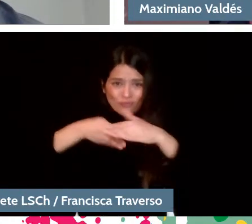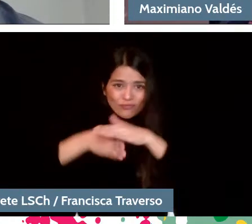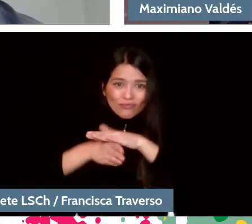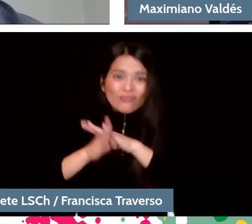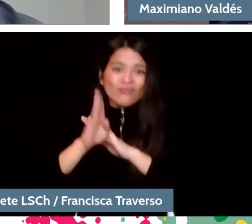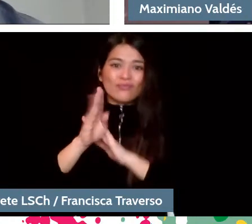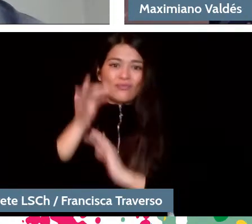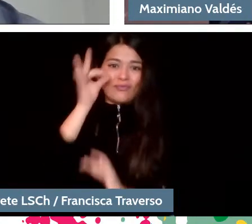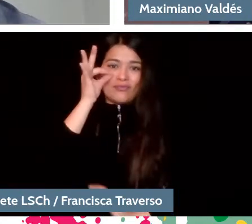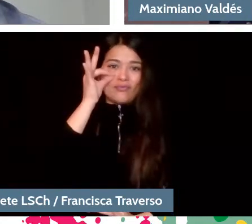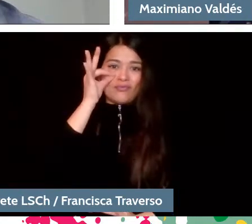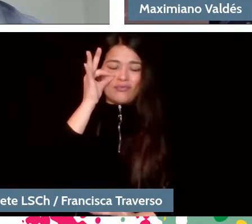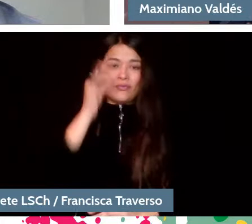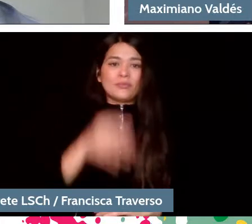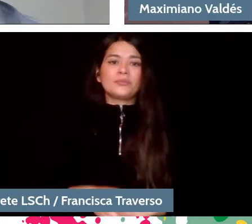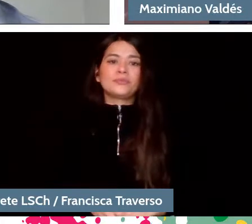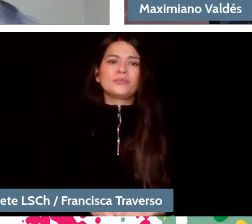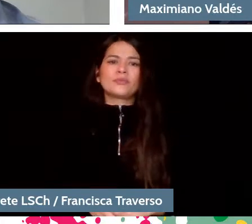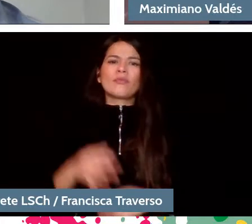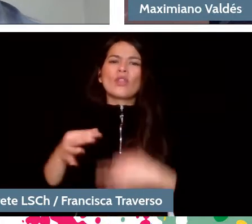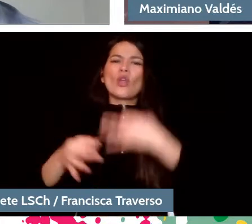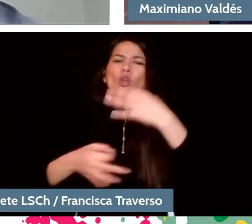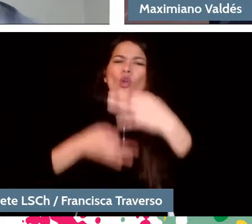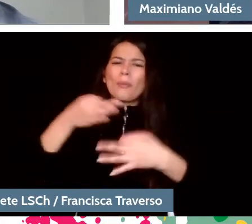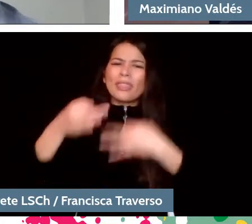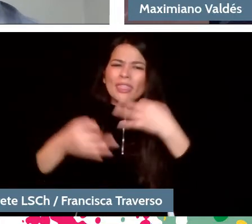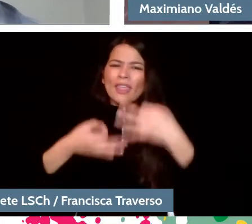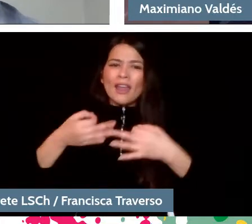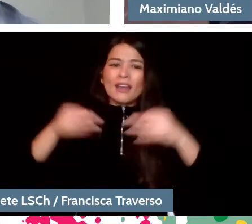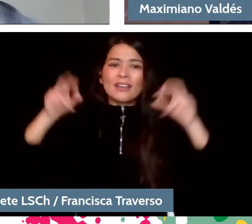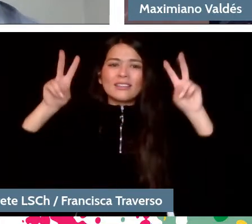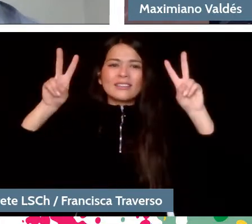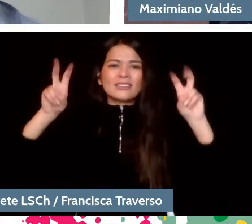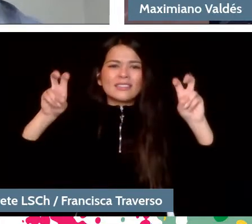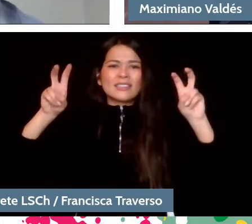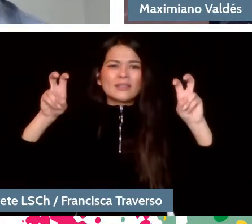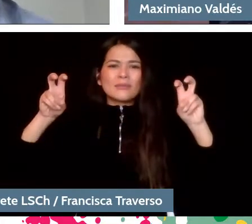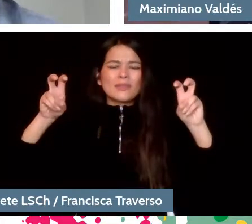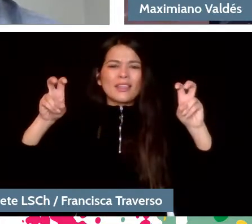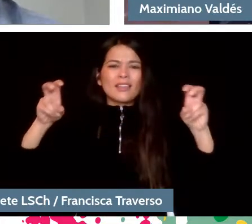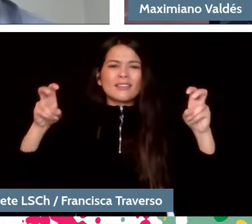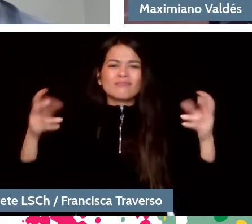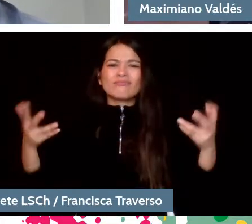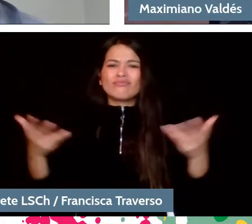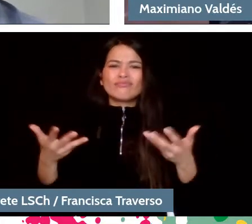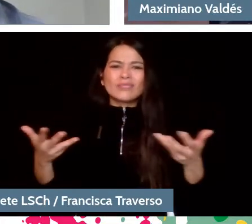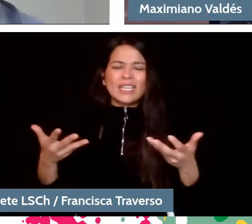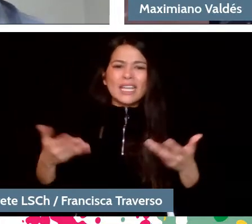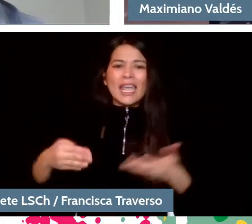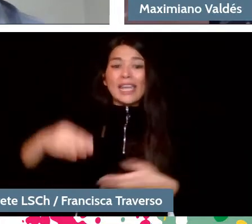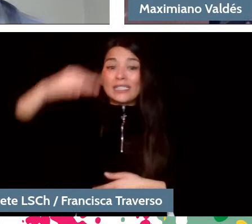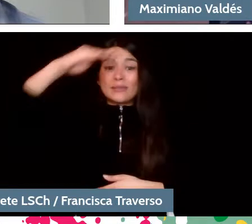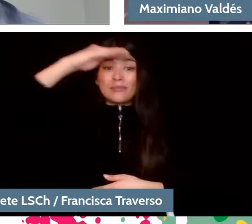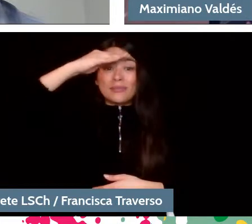start... like commenting on this topic of attention, of what attention implies, the experience in a concert.